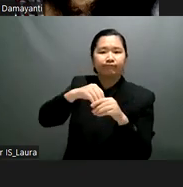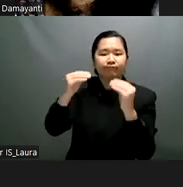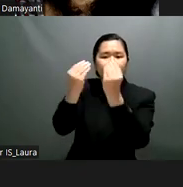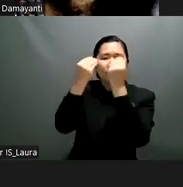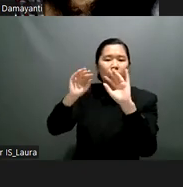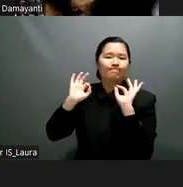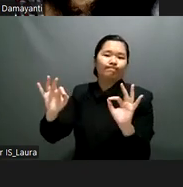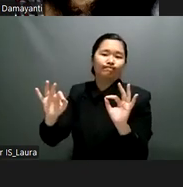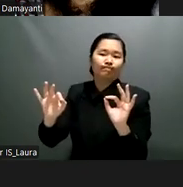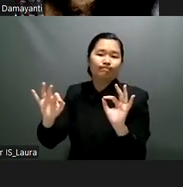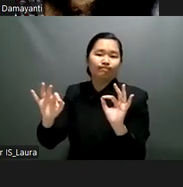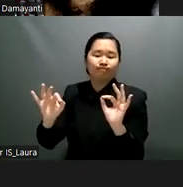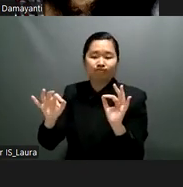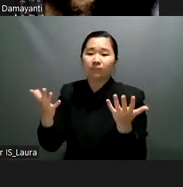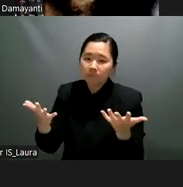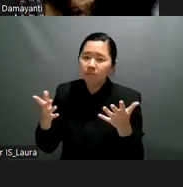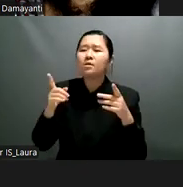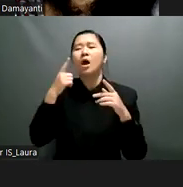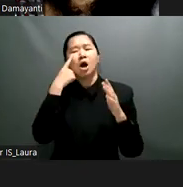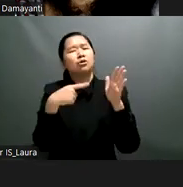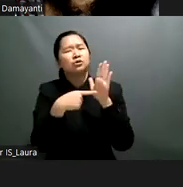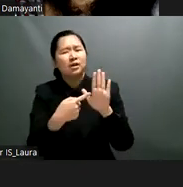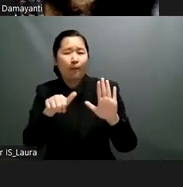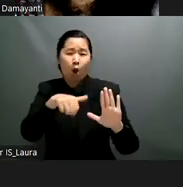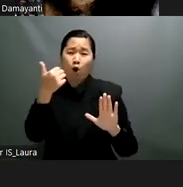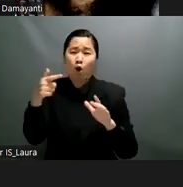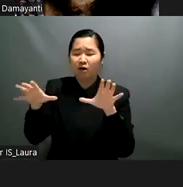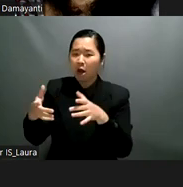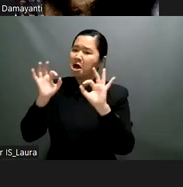for the blind or partially sighted child access to the digital classroom could in many